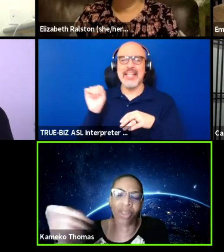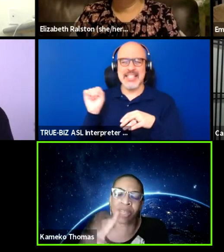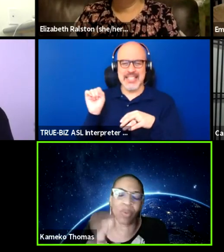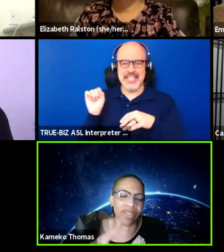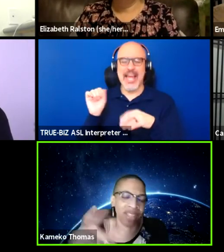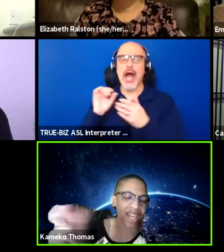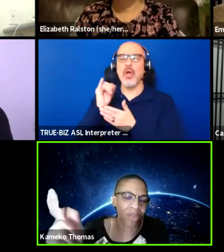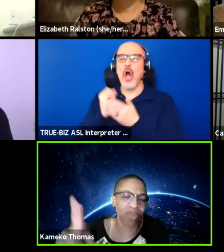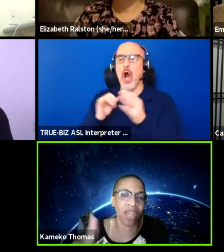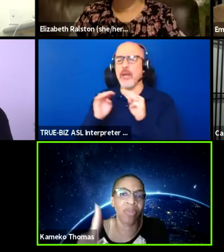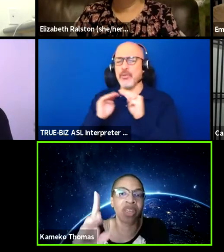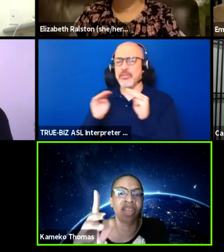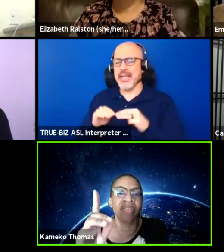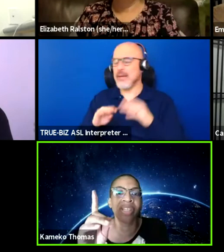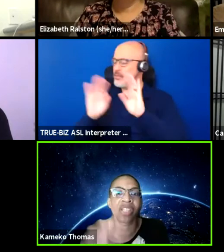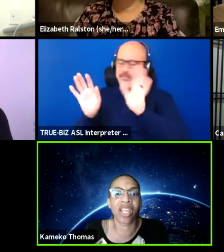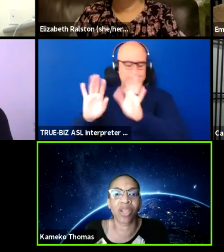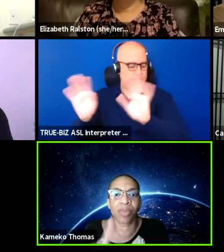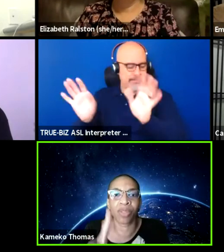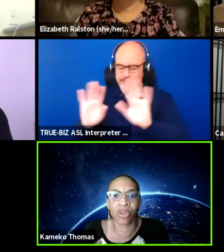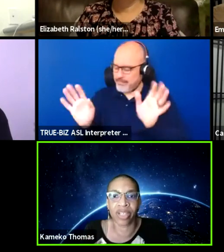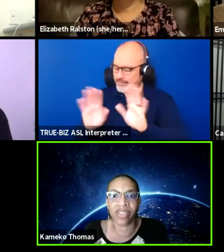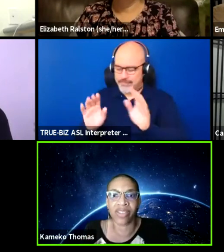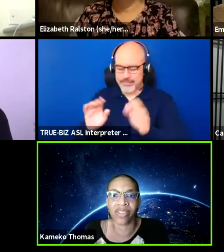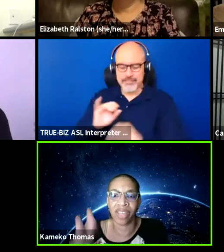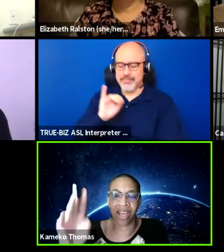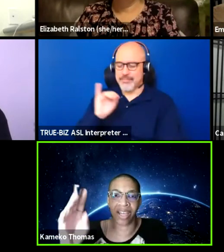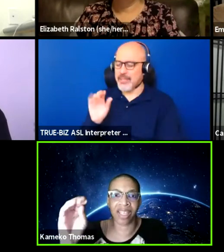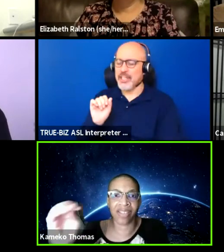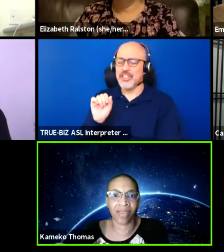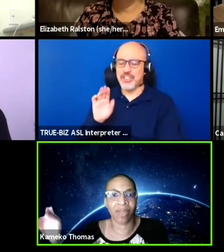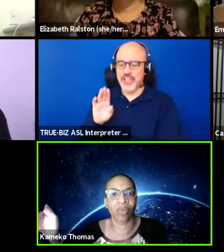No, it wasn't that. It was the Jacob Lawrence Exhibit.